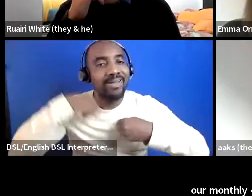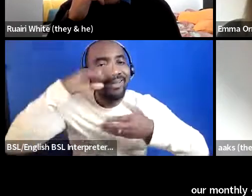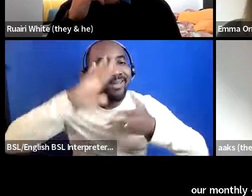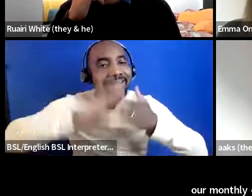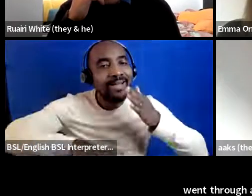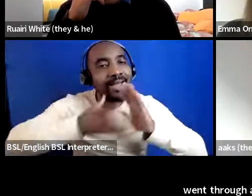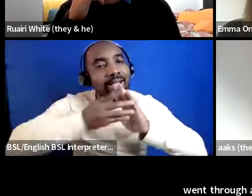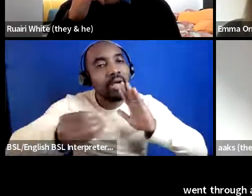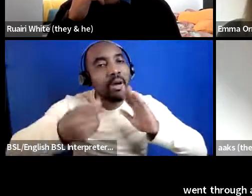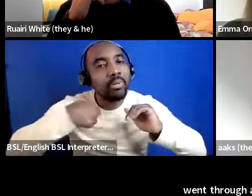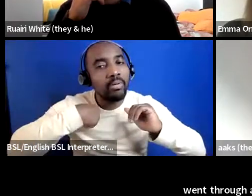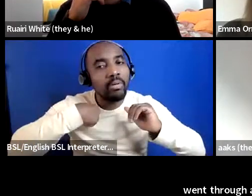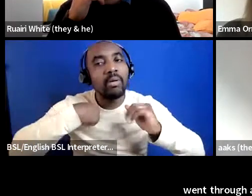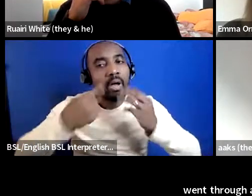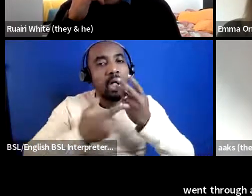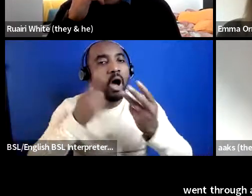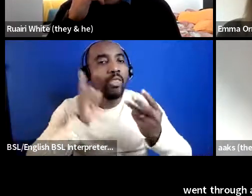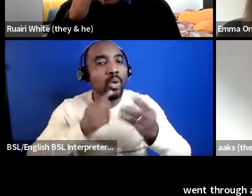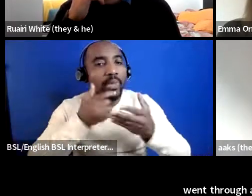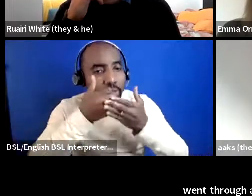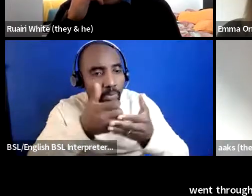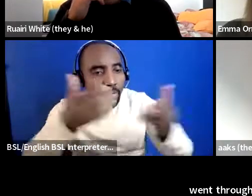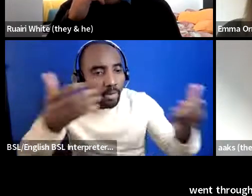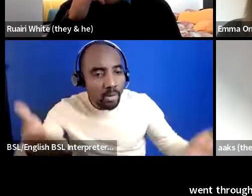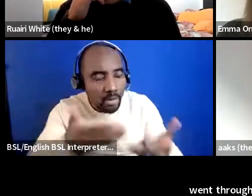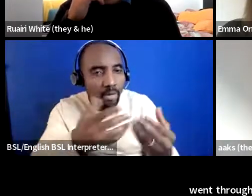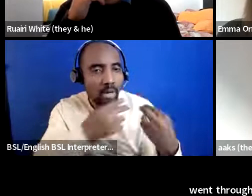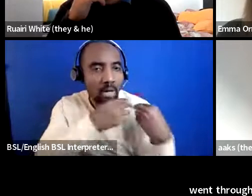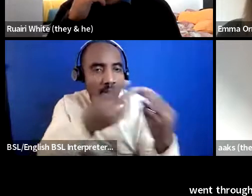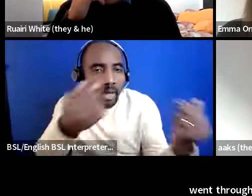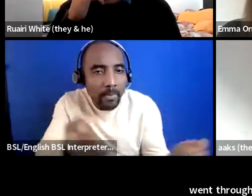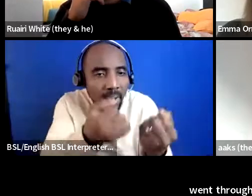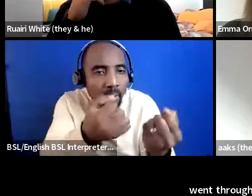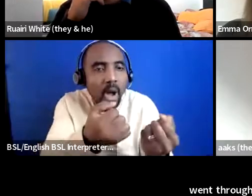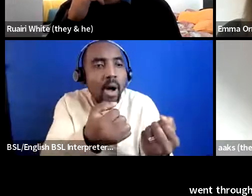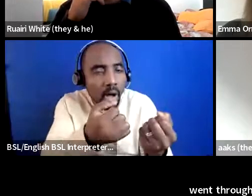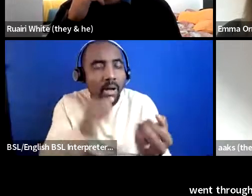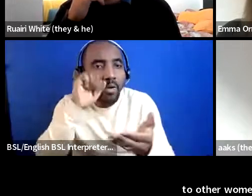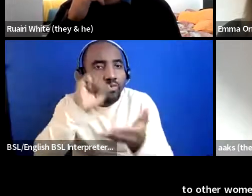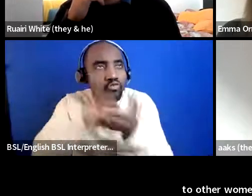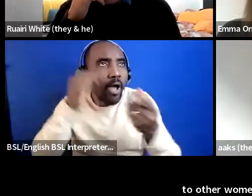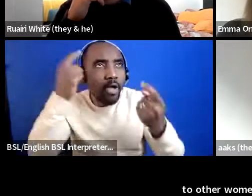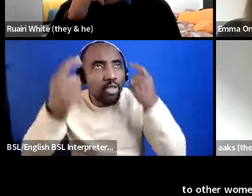other women to support and empower those women to think right if this person was what where they say